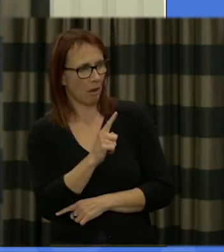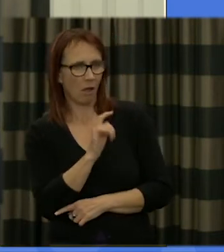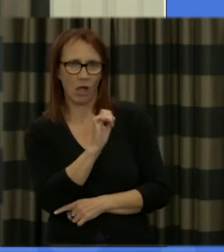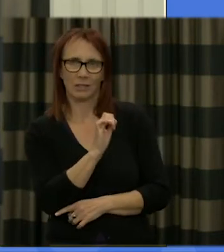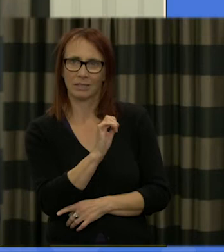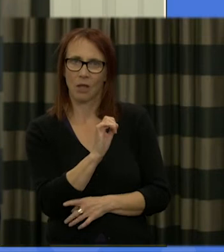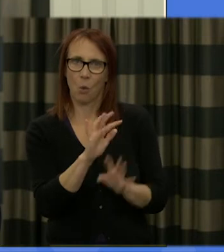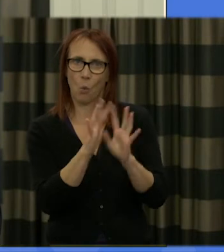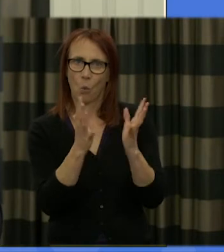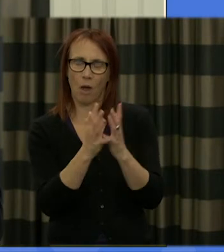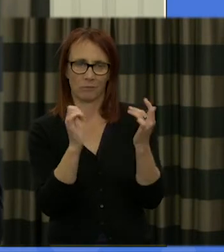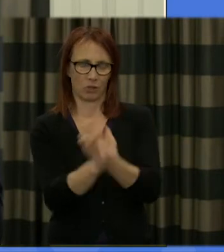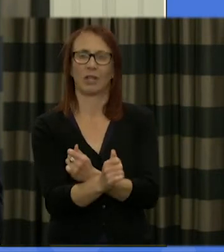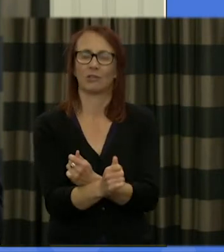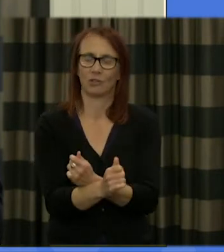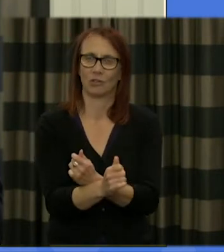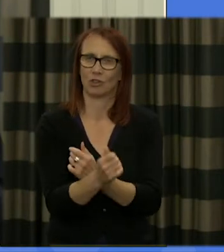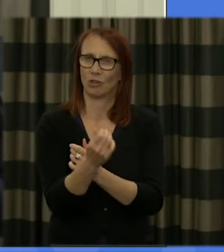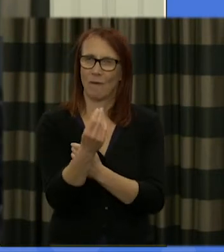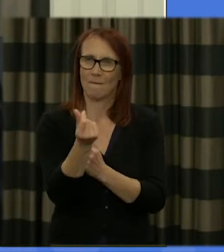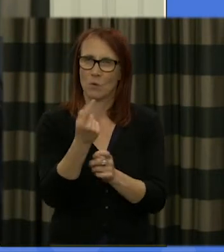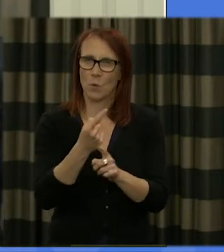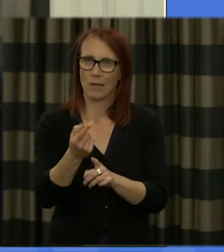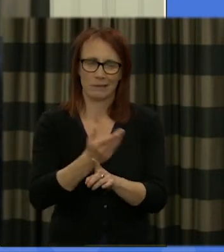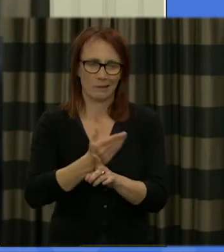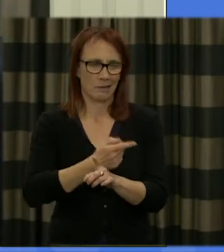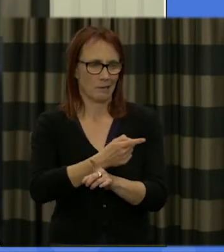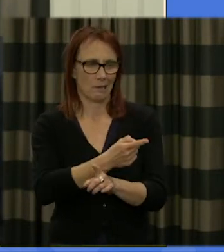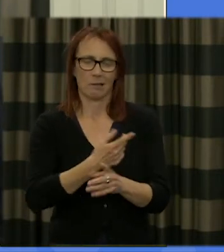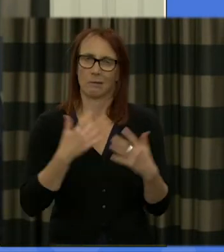politicians in these last few weeks and that I suppose might be one of the the